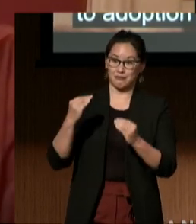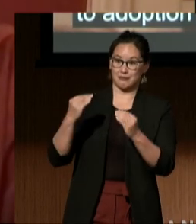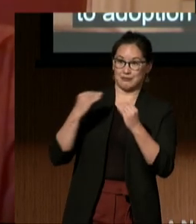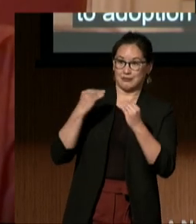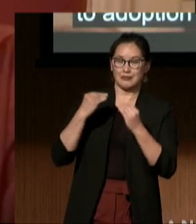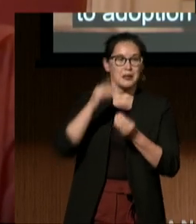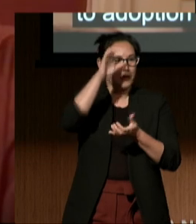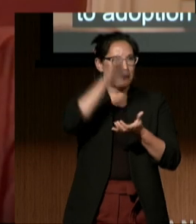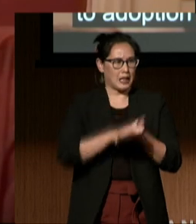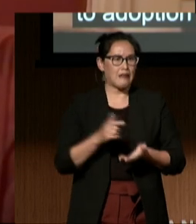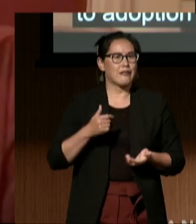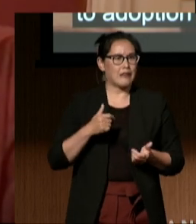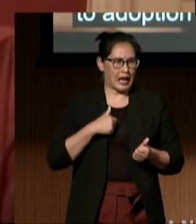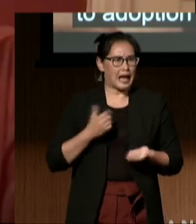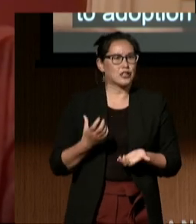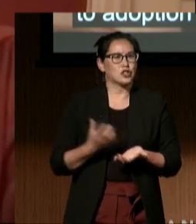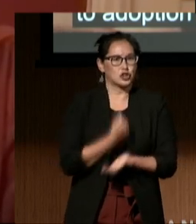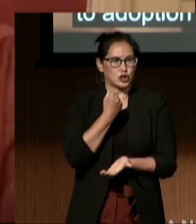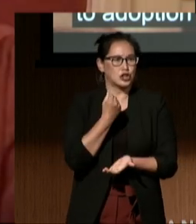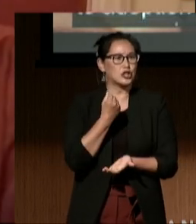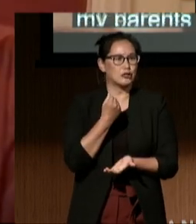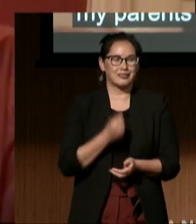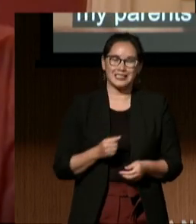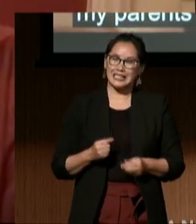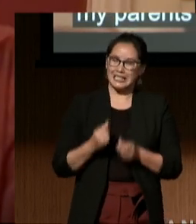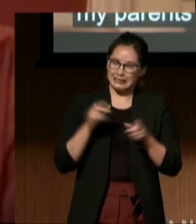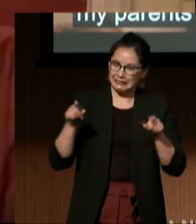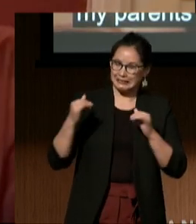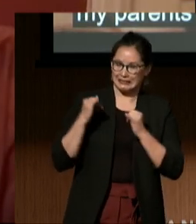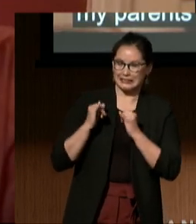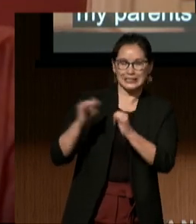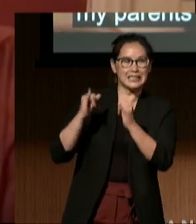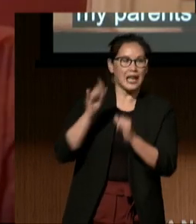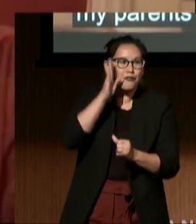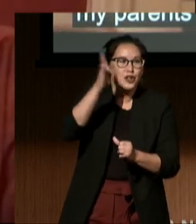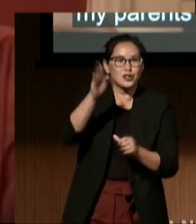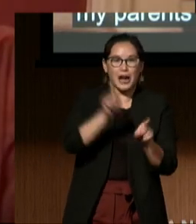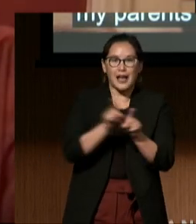that I deserve the same future as my non-disabled siblings,